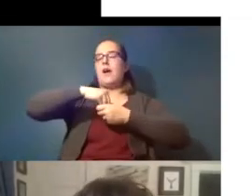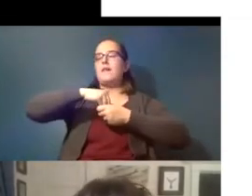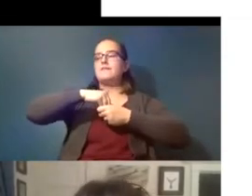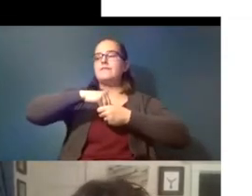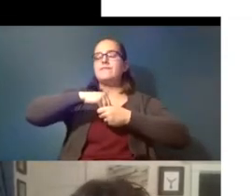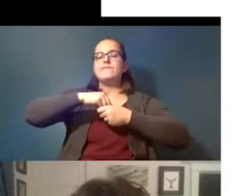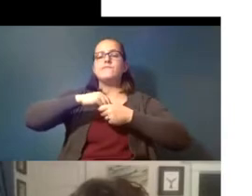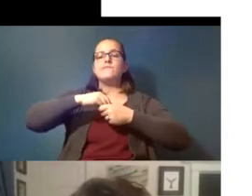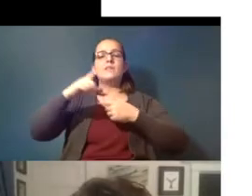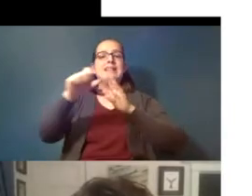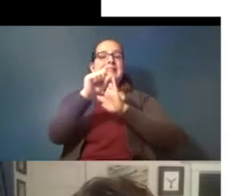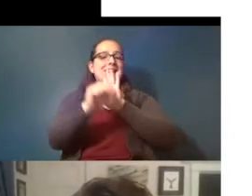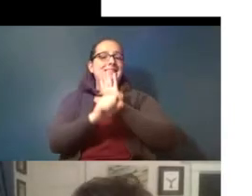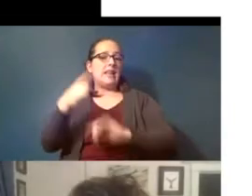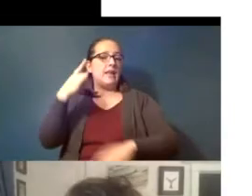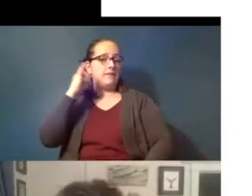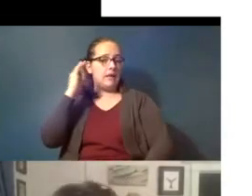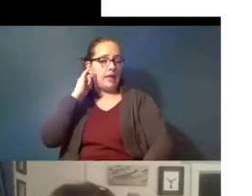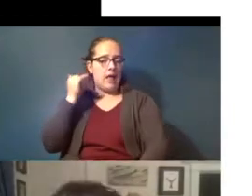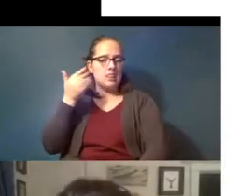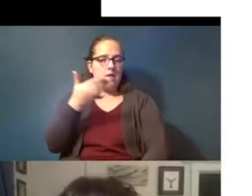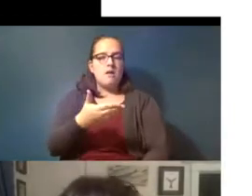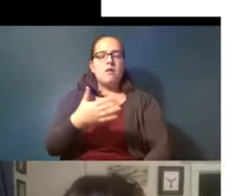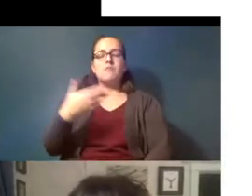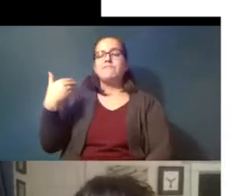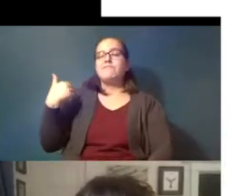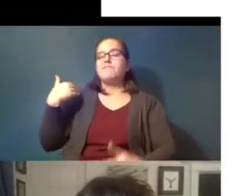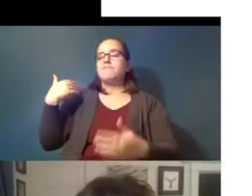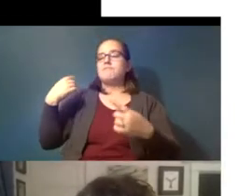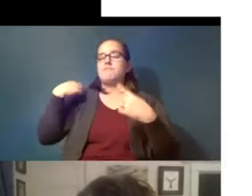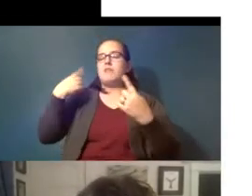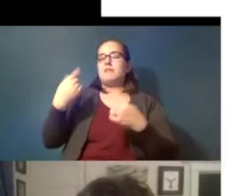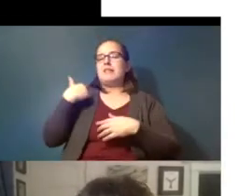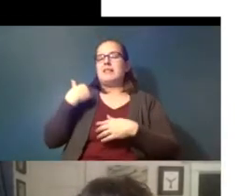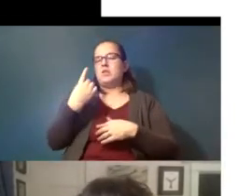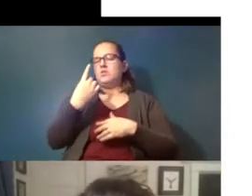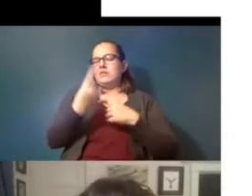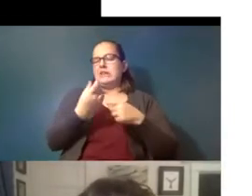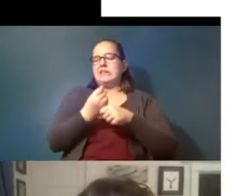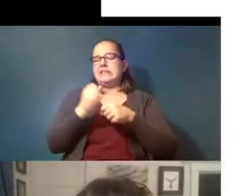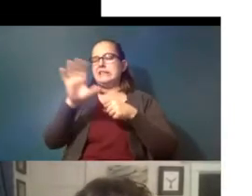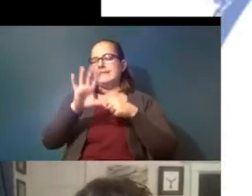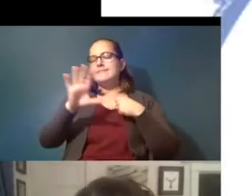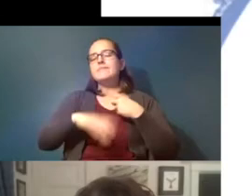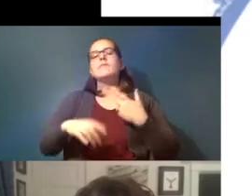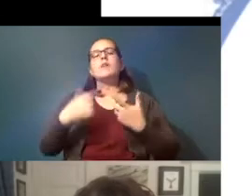state of california uh over the past year or so and they've really been trying to get at